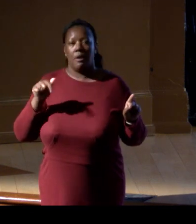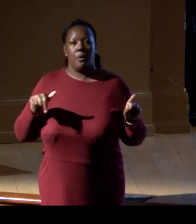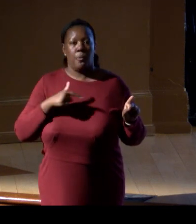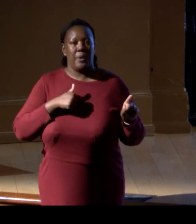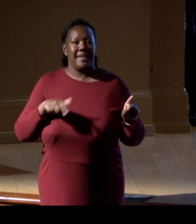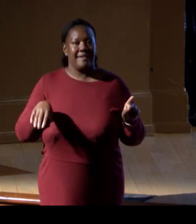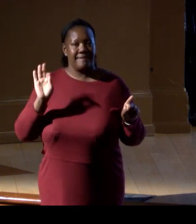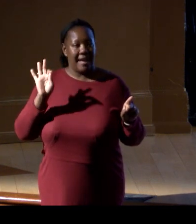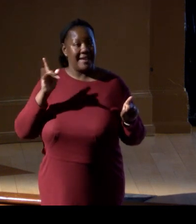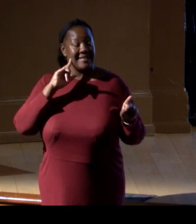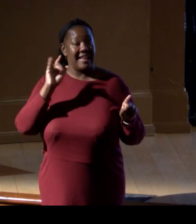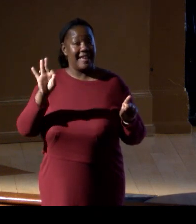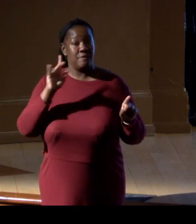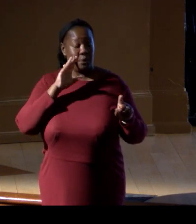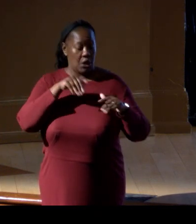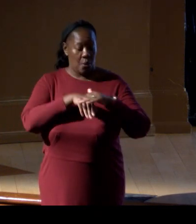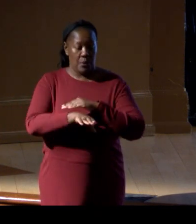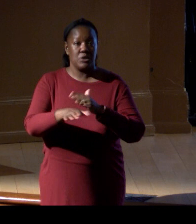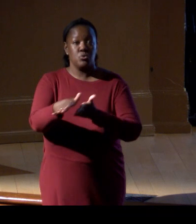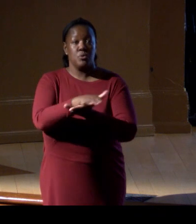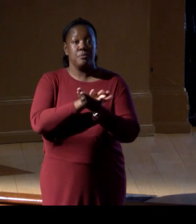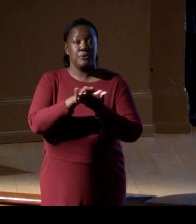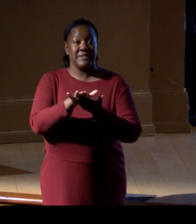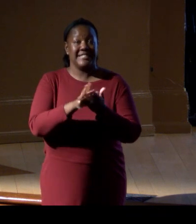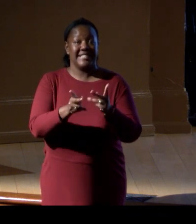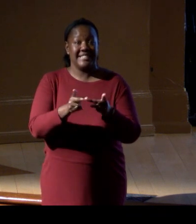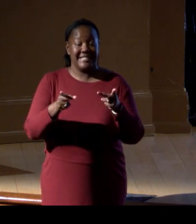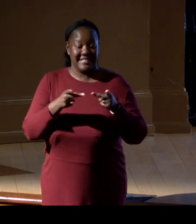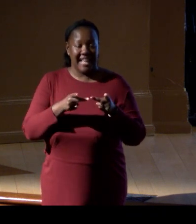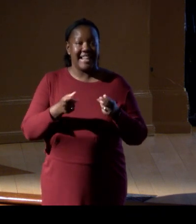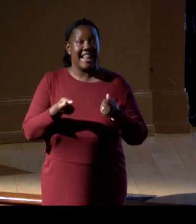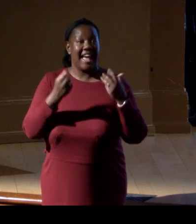when we go to a pristine site, the number of bacteria in the water is very low,